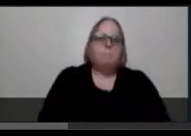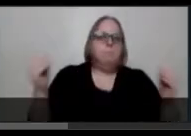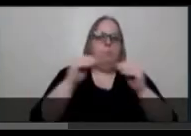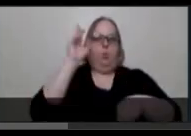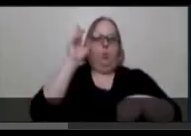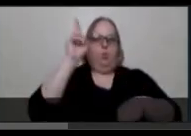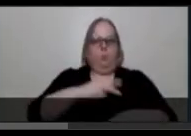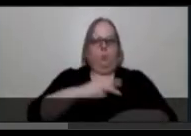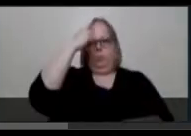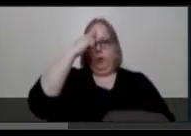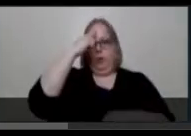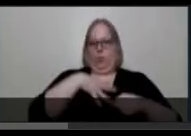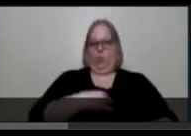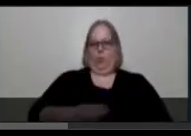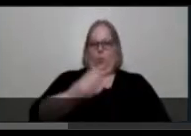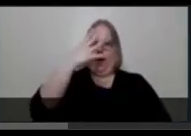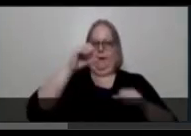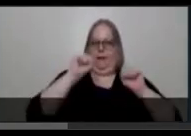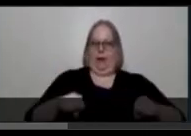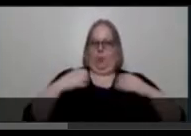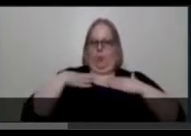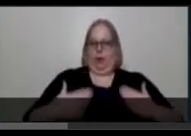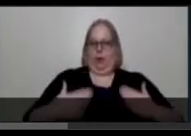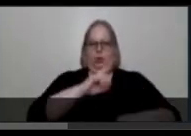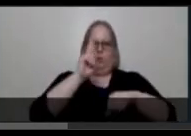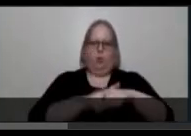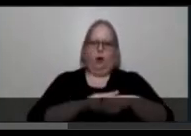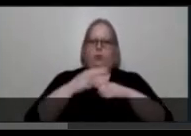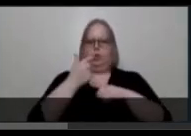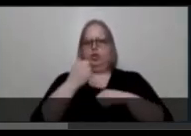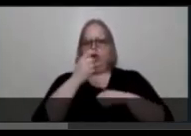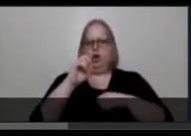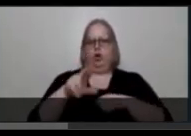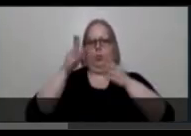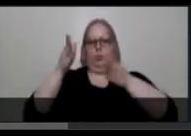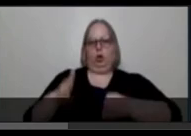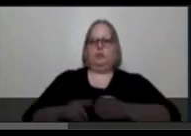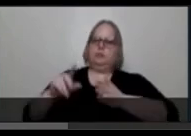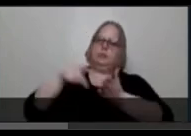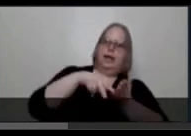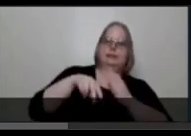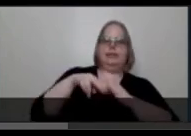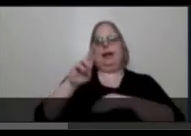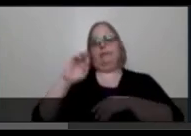able-bodied, normatively- gendered person dancing, having sex, stroking it is whatever